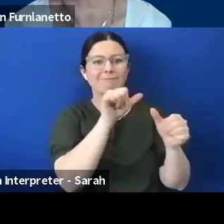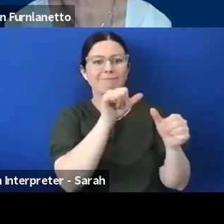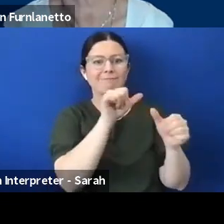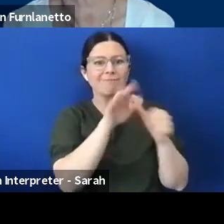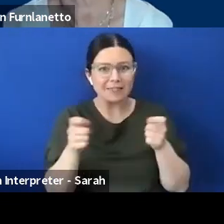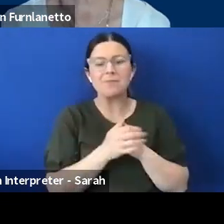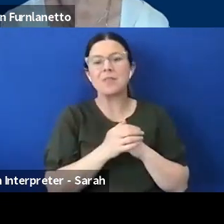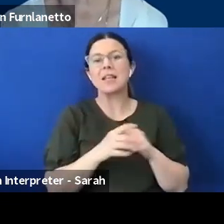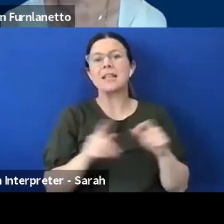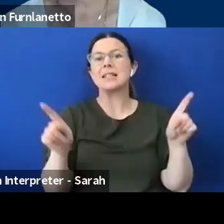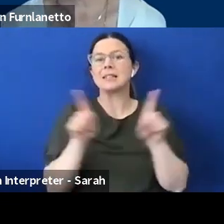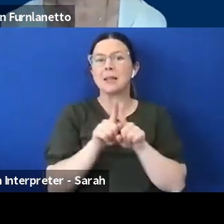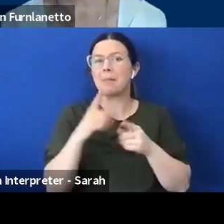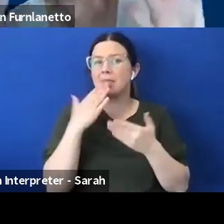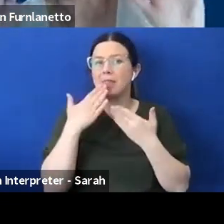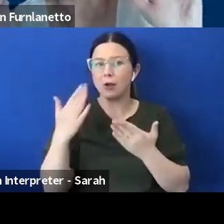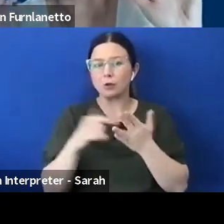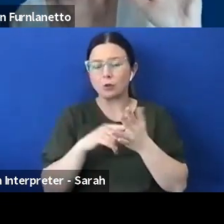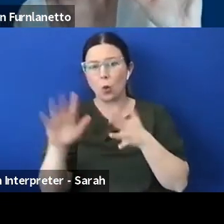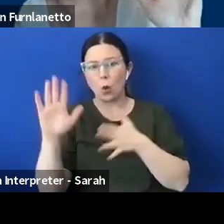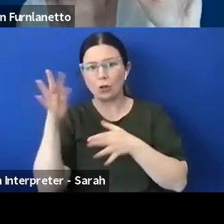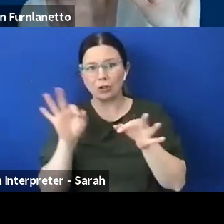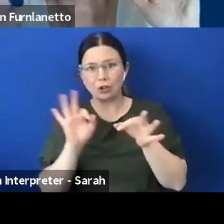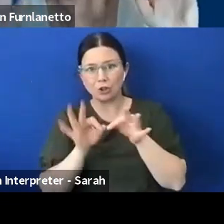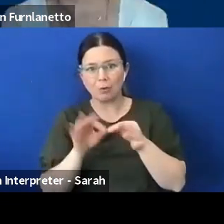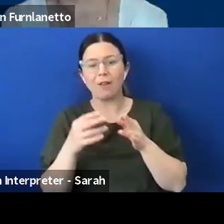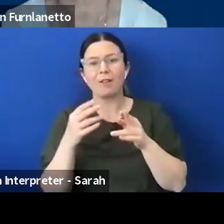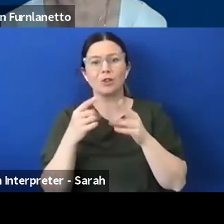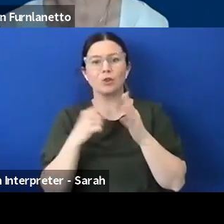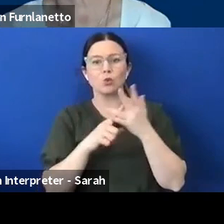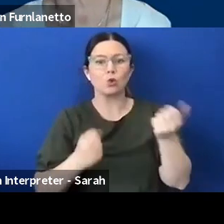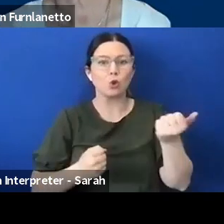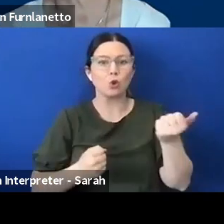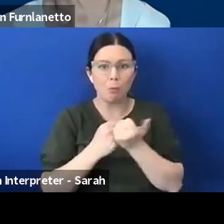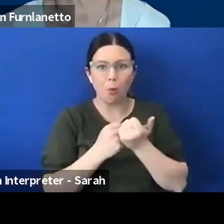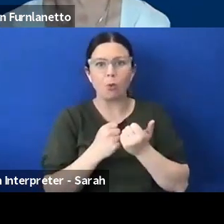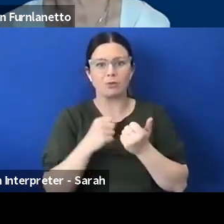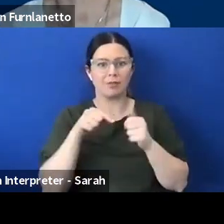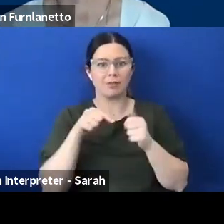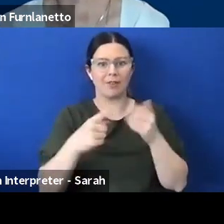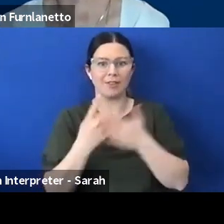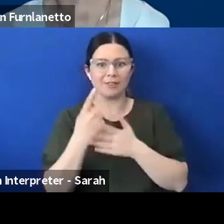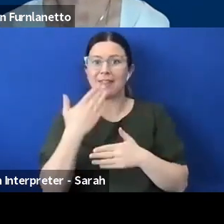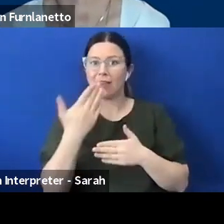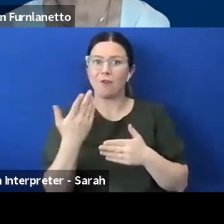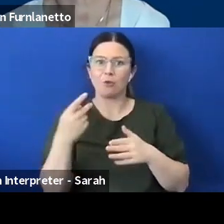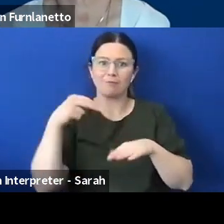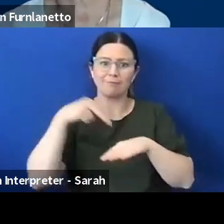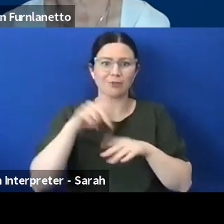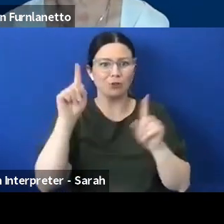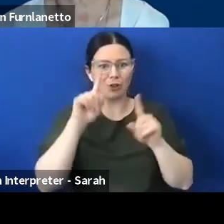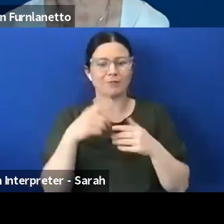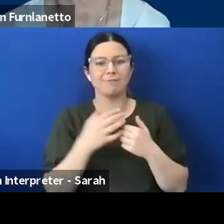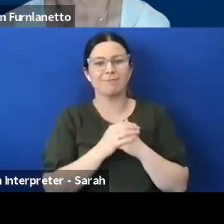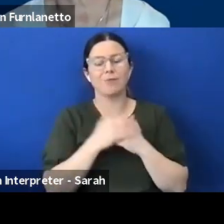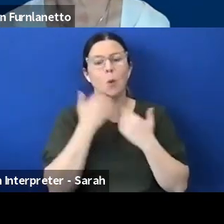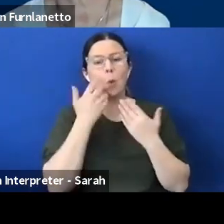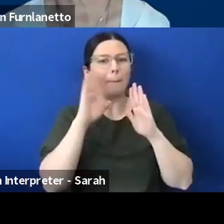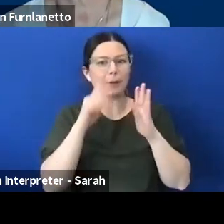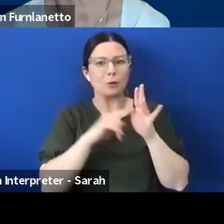interpreters for supporting the event in which in the way that you have thanks for being pinned up the top there always amazing to watch what you do in closing I hope you